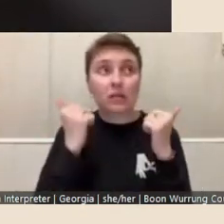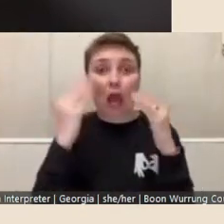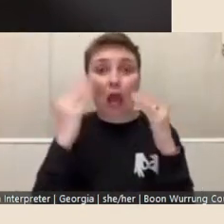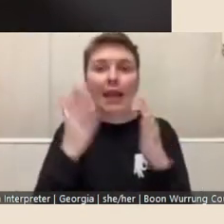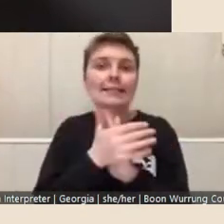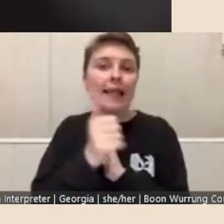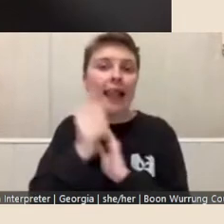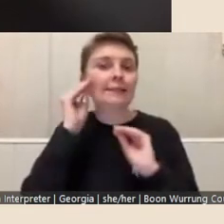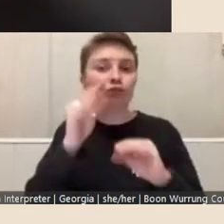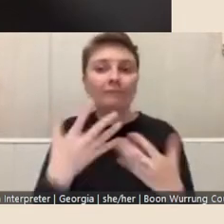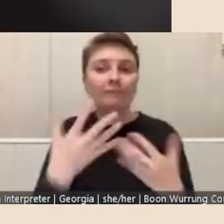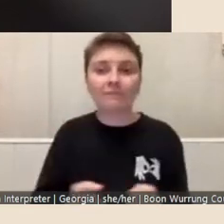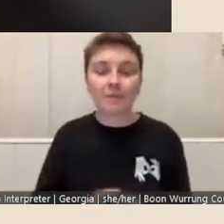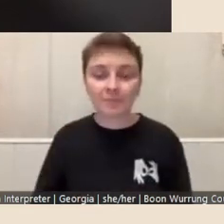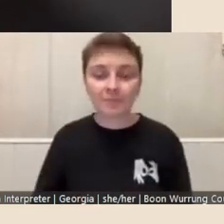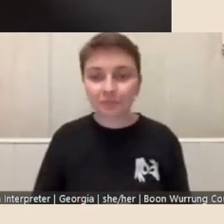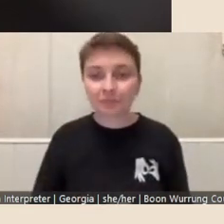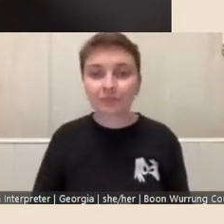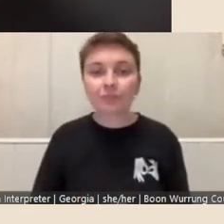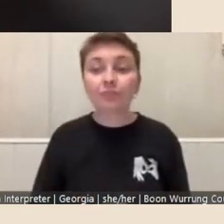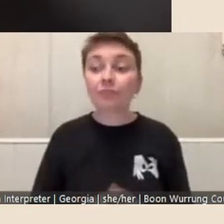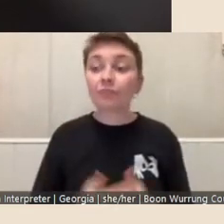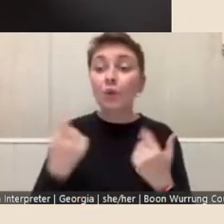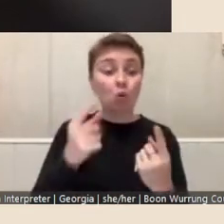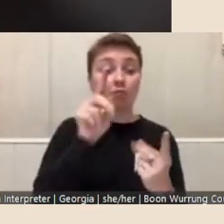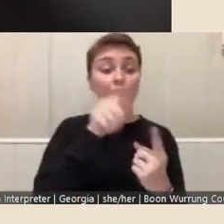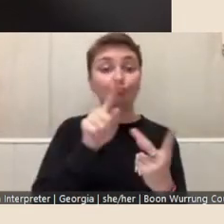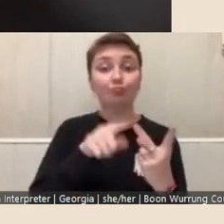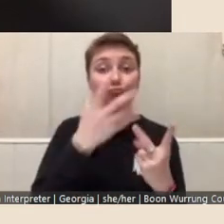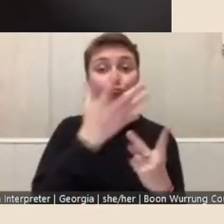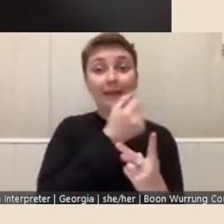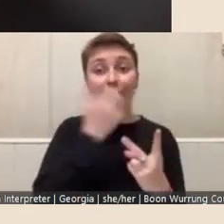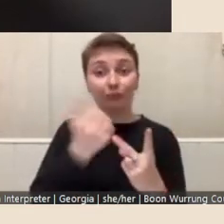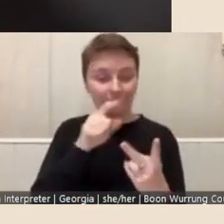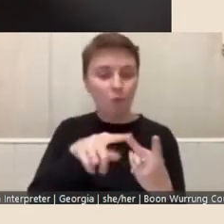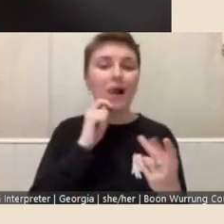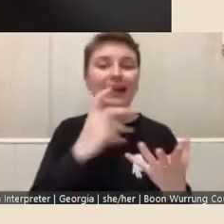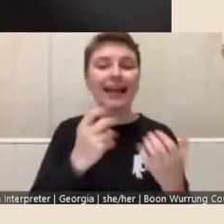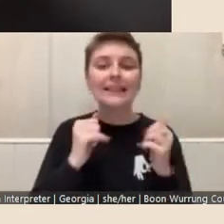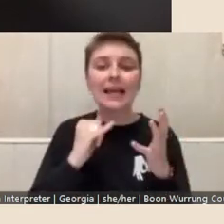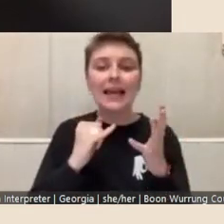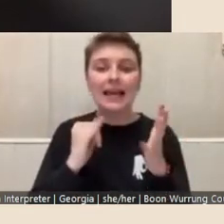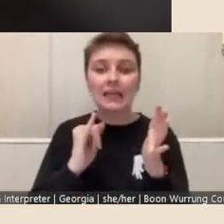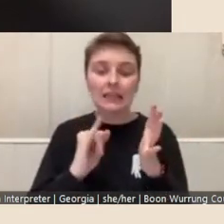The successful recipient also receives a State Library liaison librarian and a dedicated